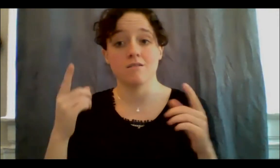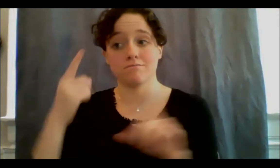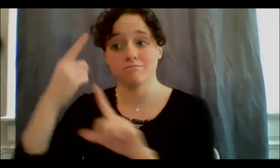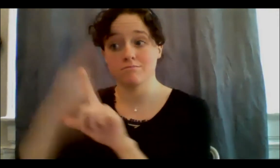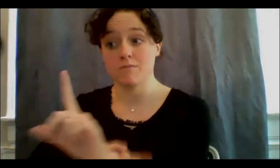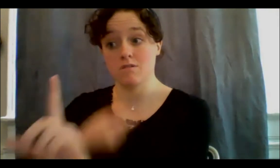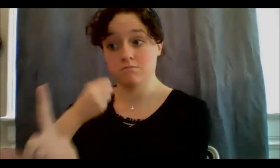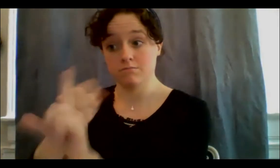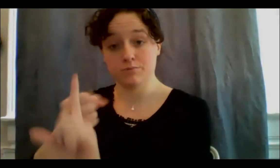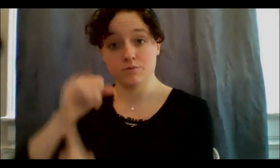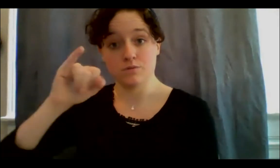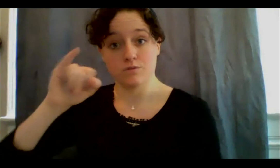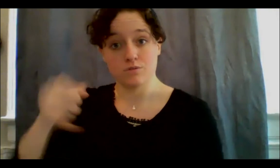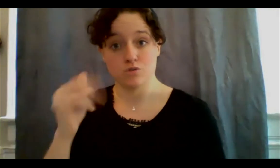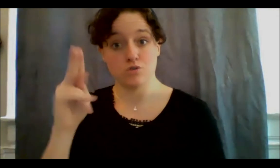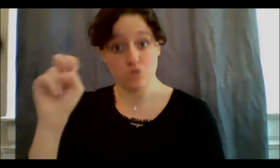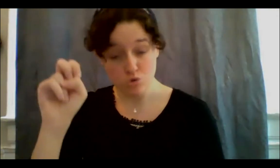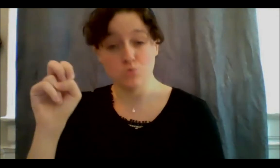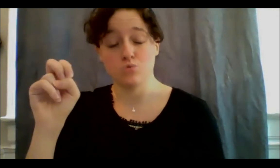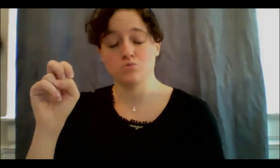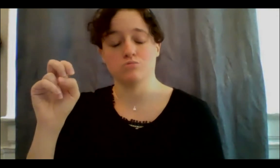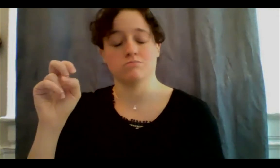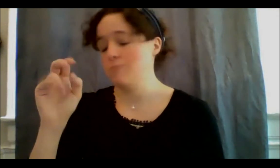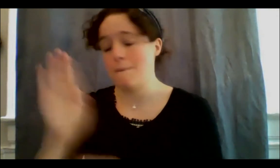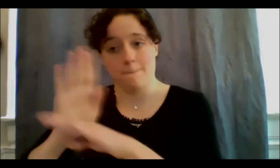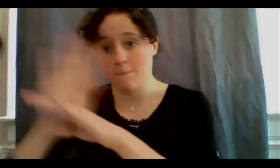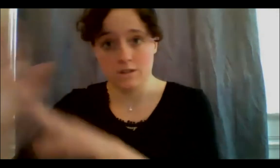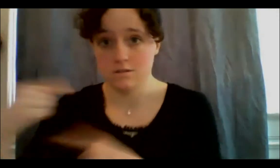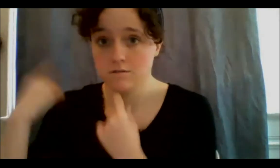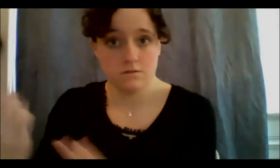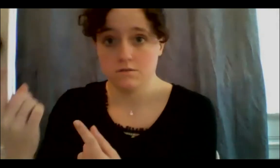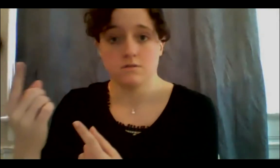just has been running ever since, it feels like, you know? Fighting for Black lives,